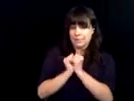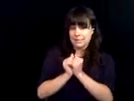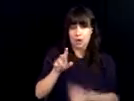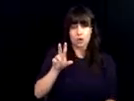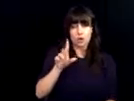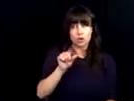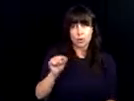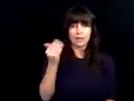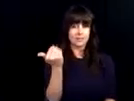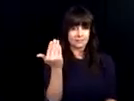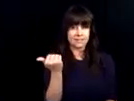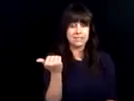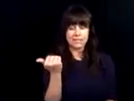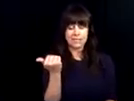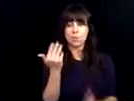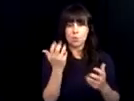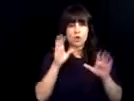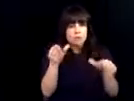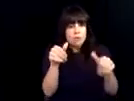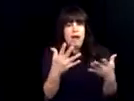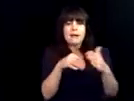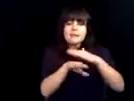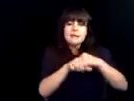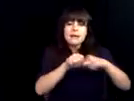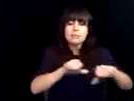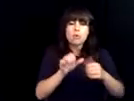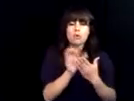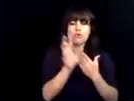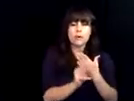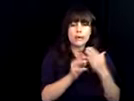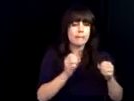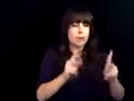partnership. When we started working with the organization back in